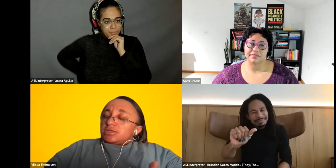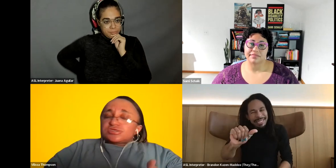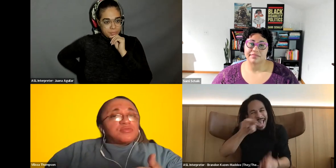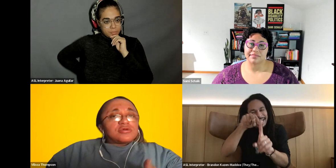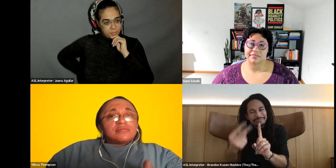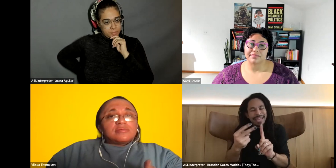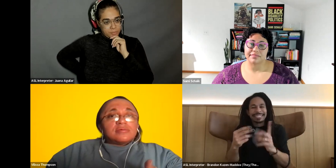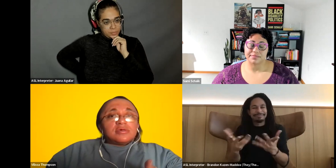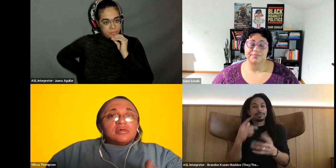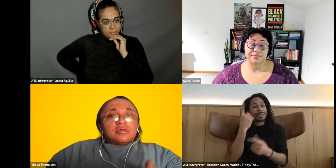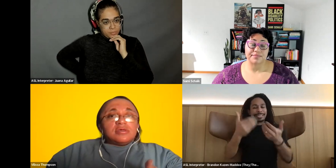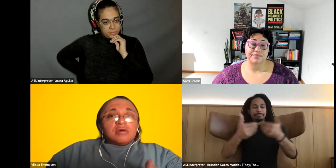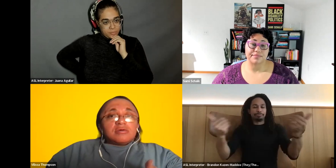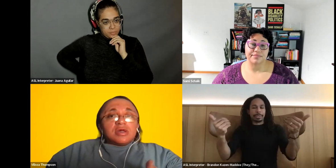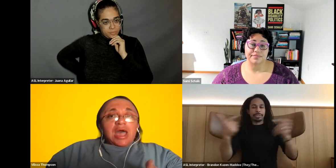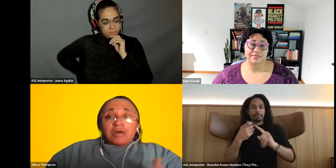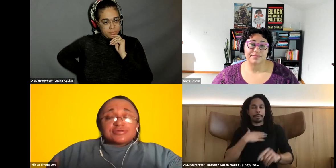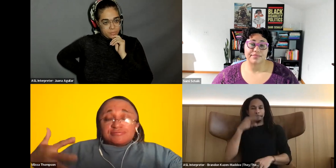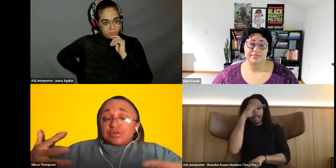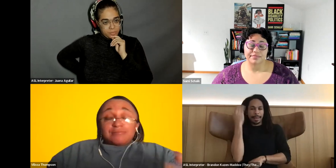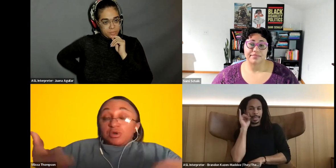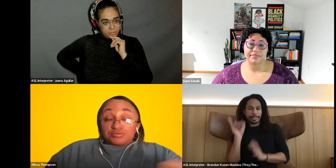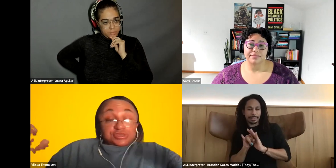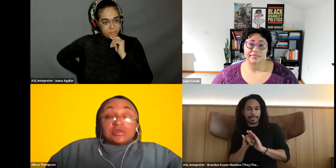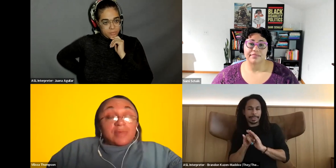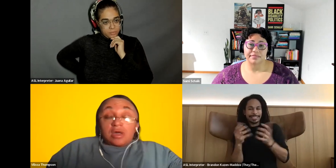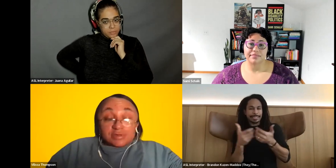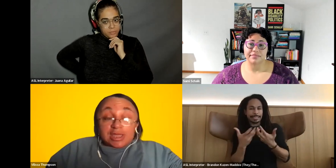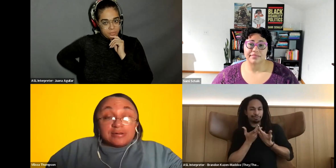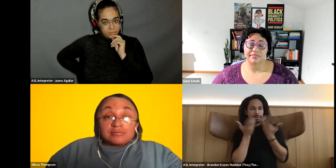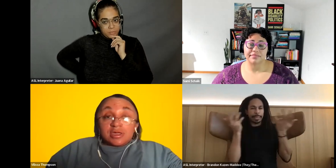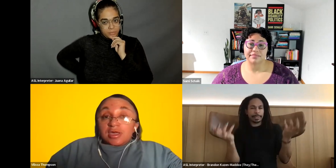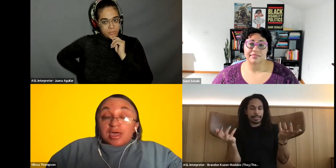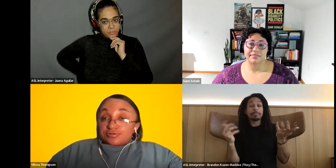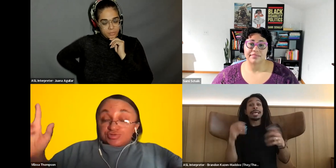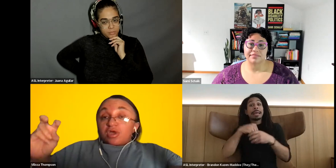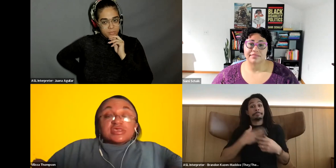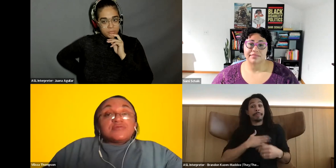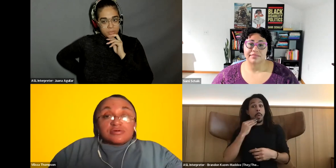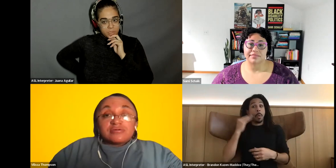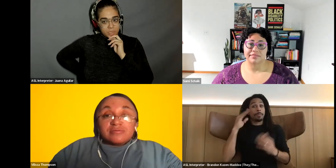Vilissa Thompson: separate. Vilissa Thompson: You know I was, you know I'm known still in my hometown after smart disabled girl.